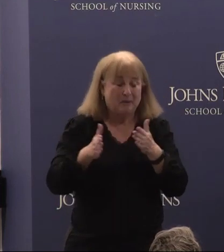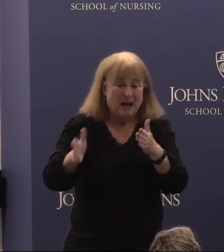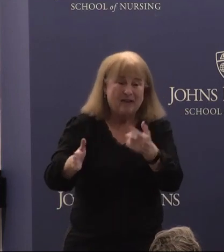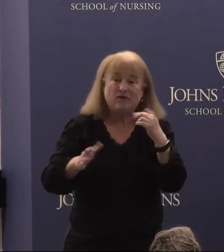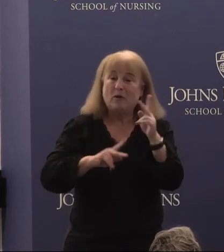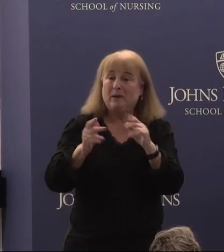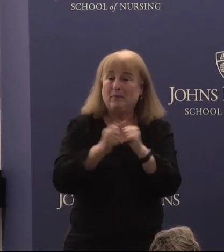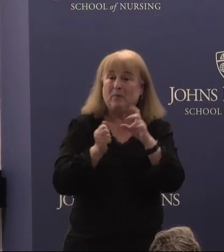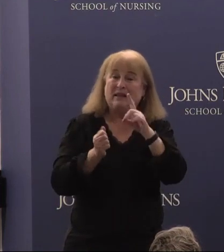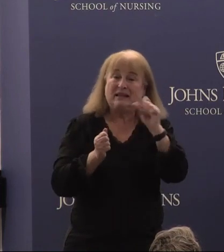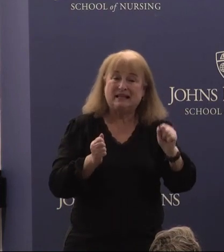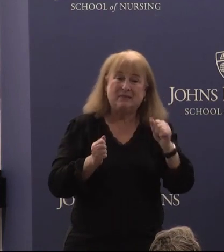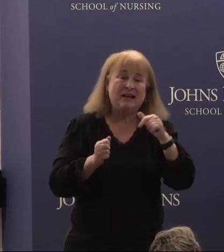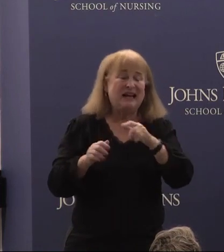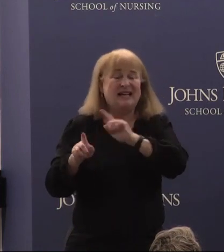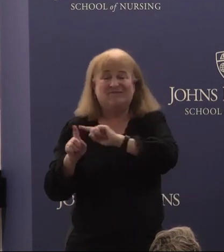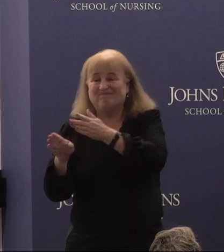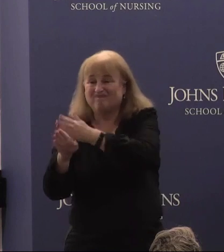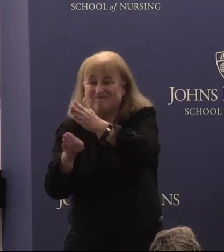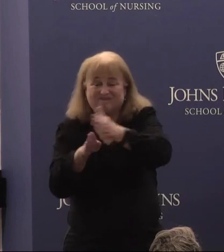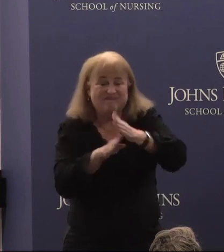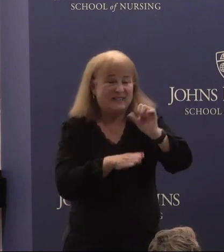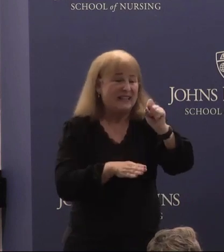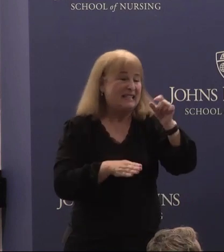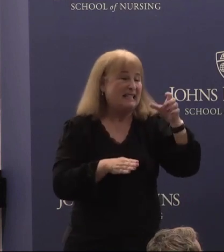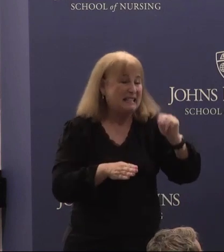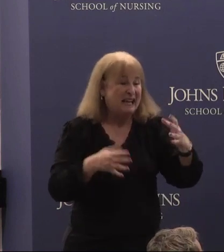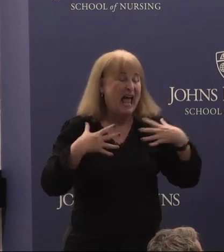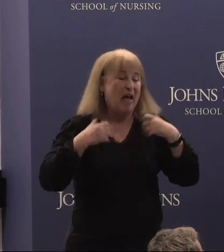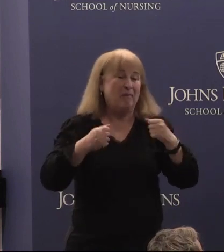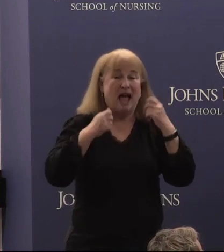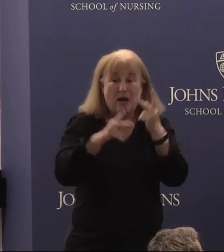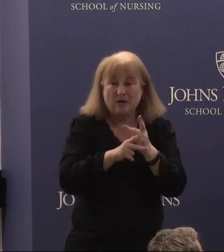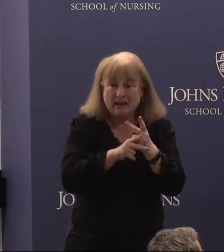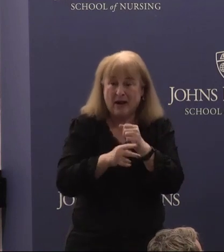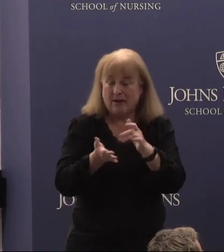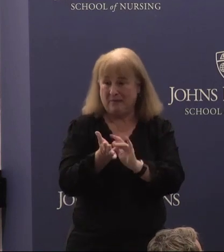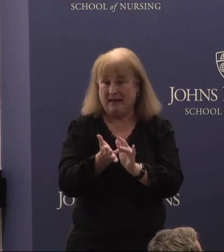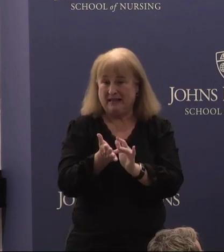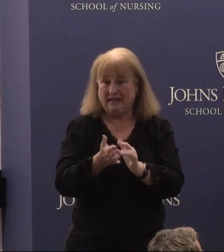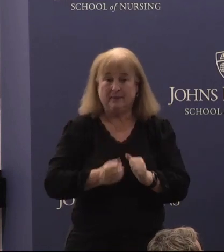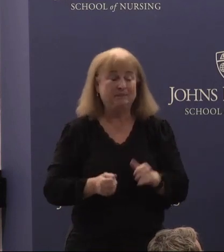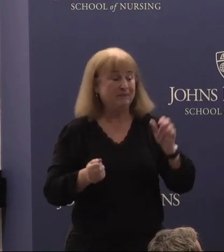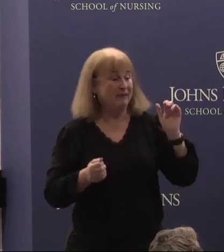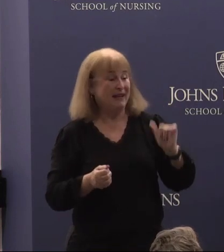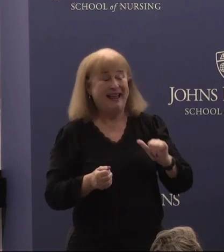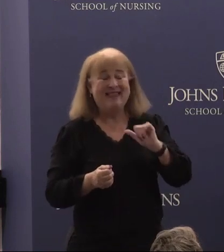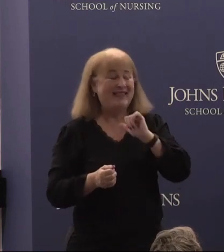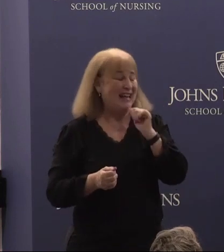with disabilities in fields across stem healthcare and medicine. And that doesn't even count for what